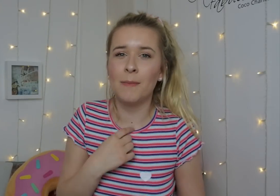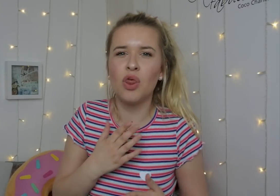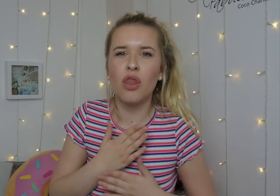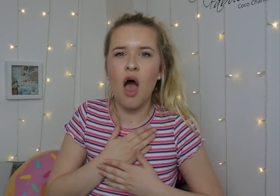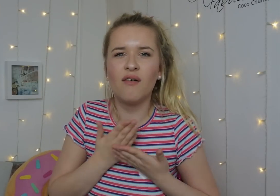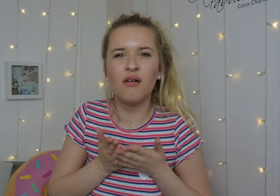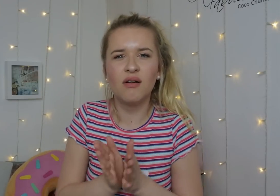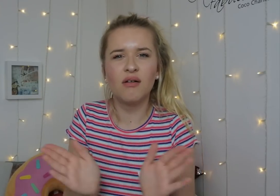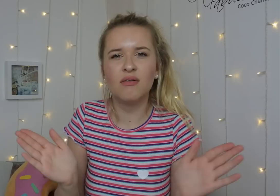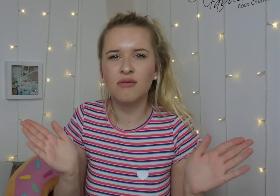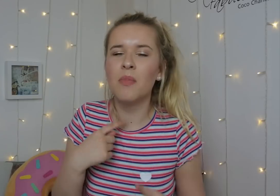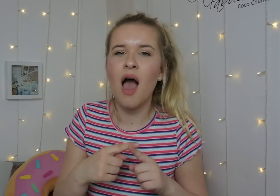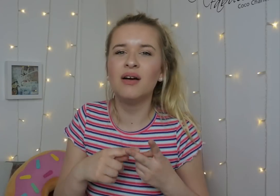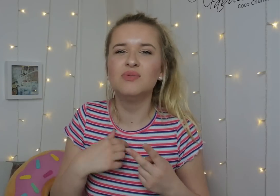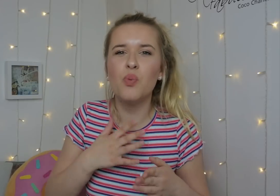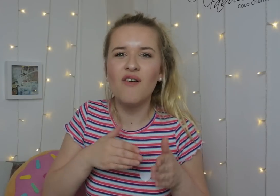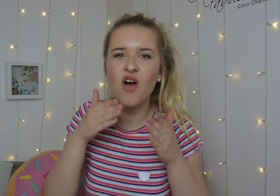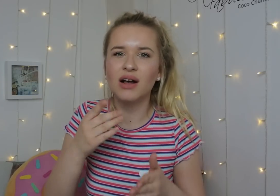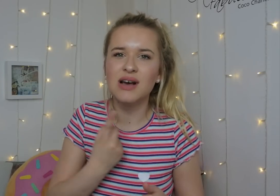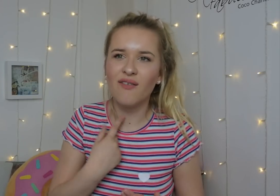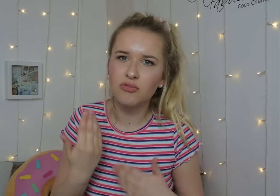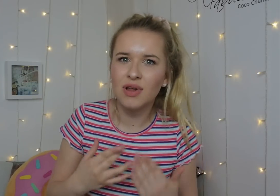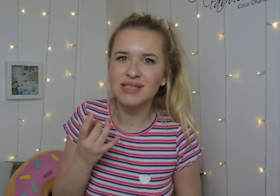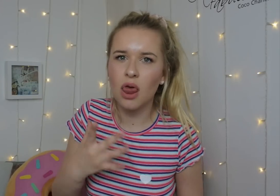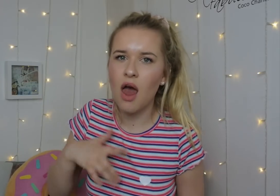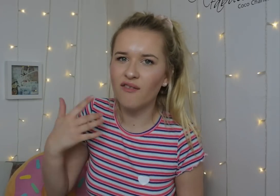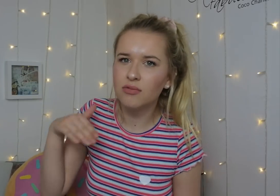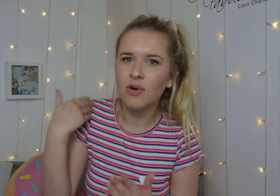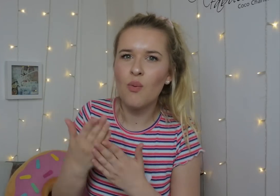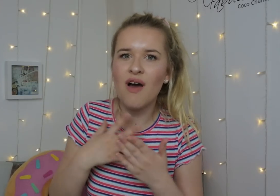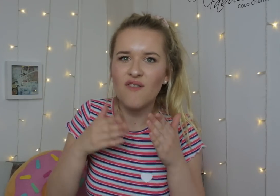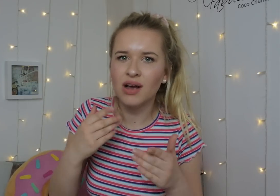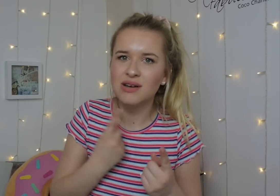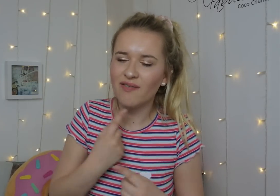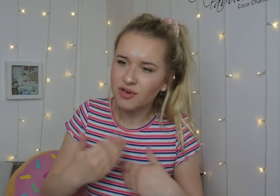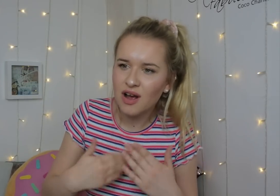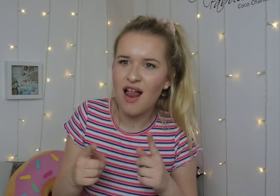as we've grown apart and I wanted to focus in my life while being single